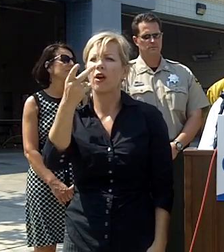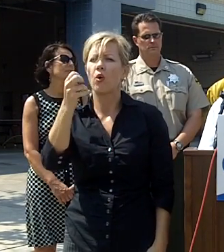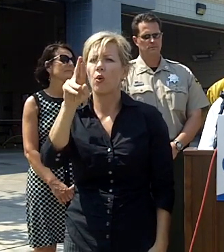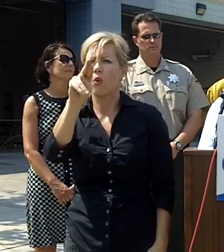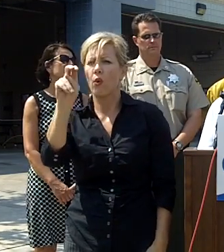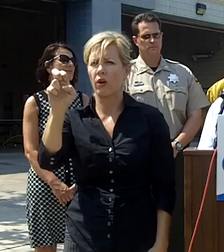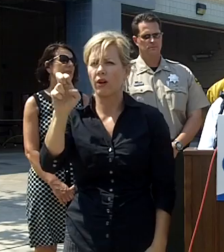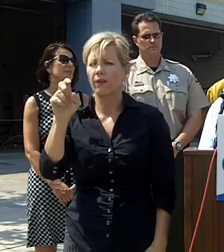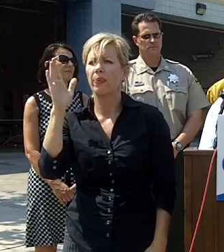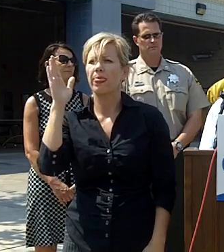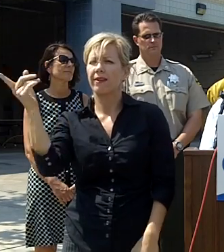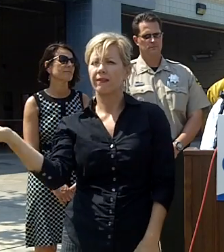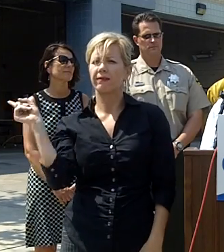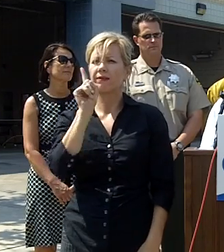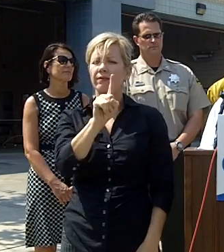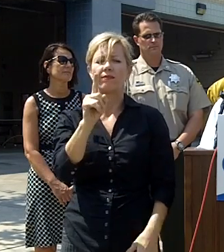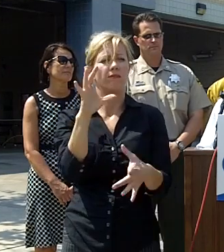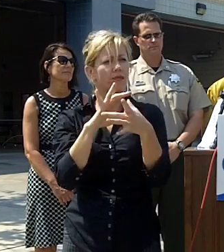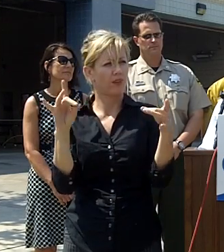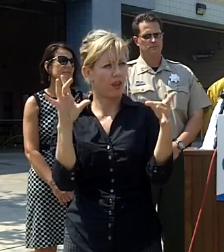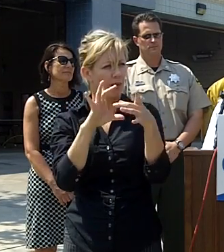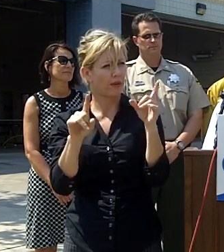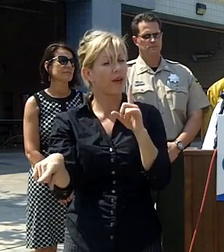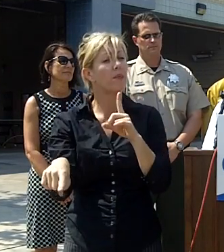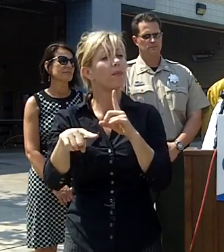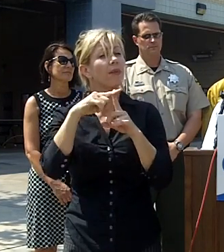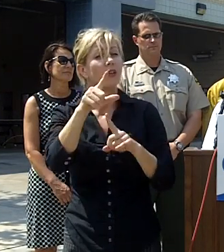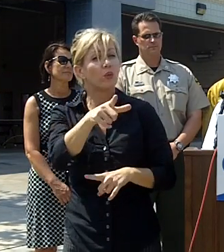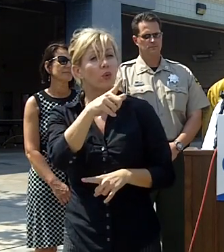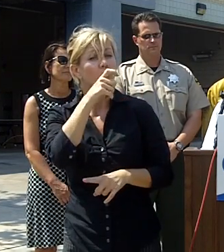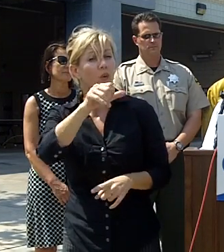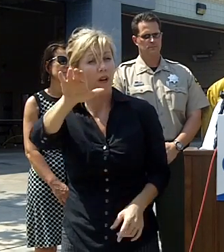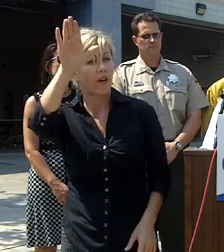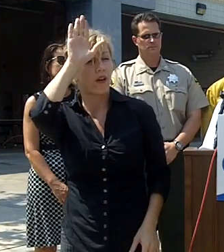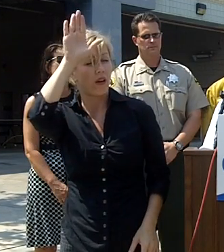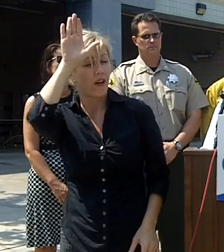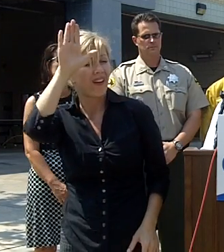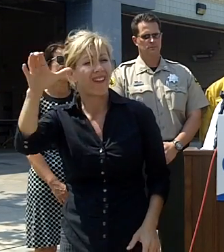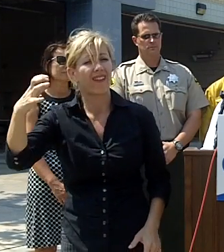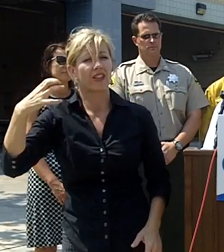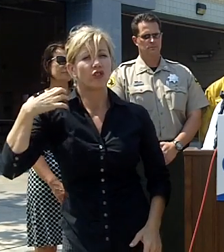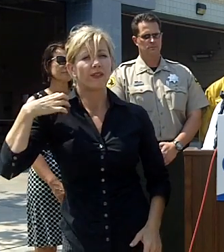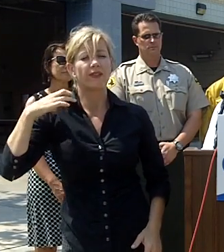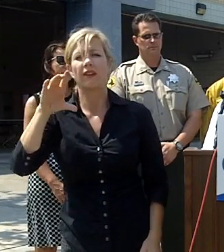also like to say a few words followed by chief Davis who will give you all the detail that you